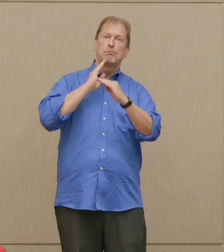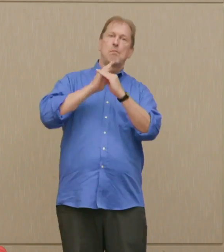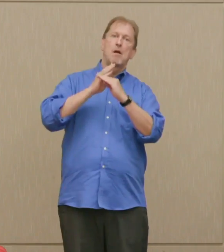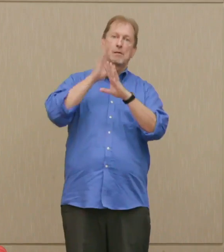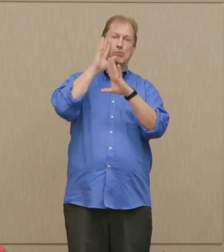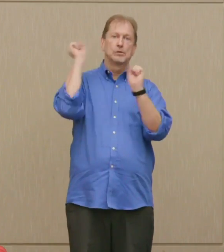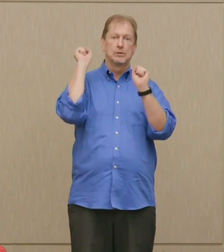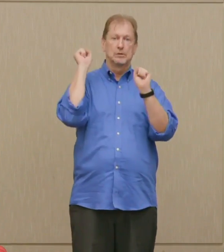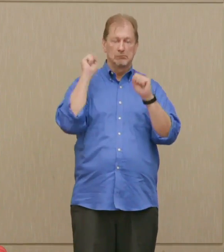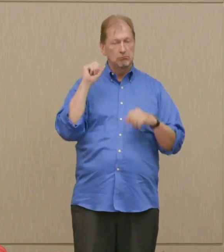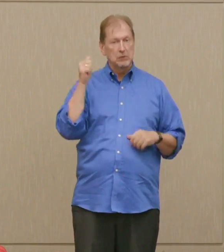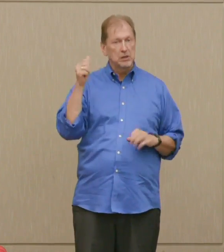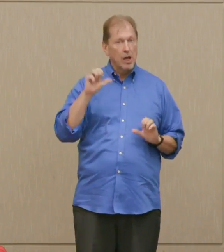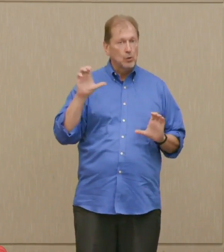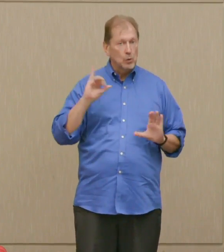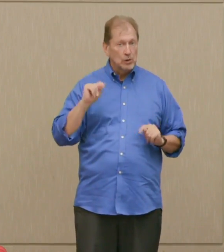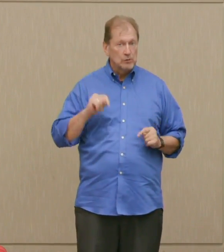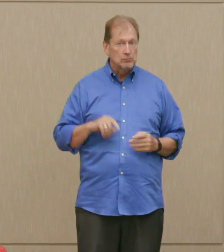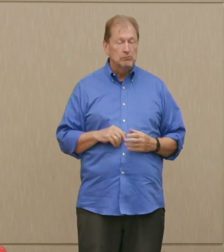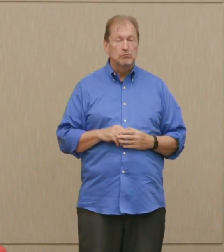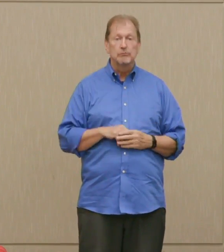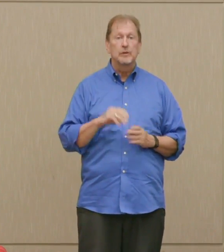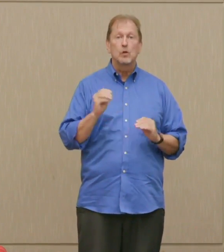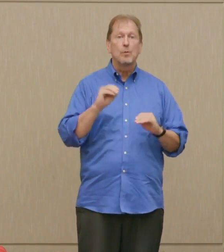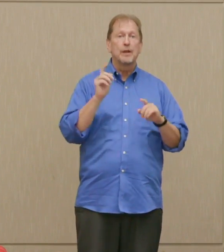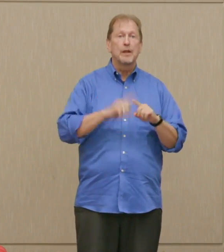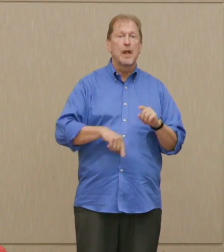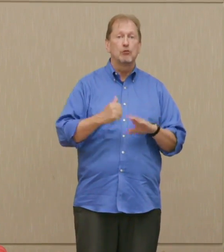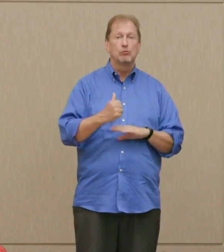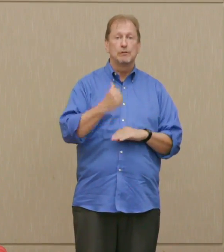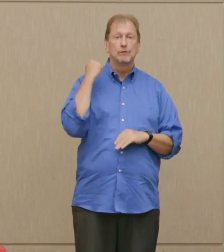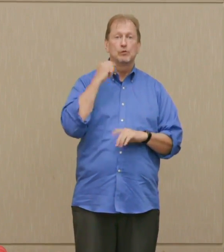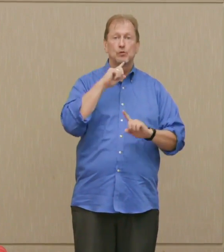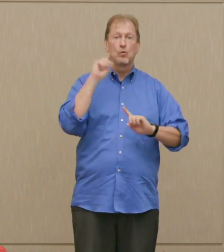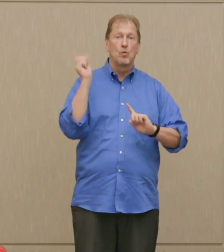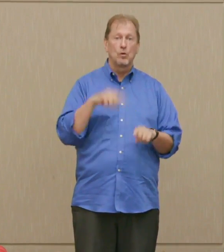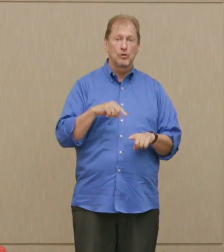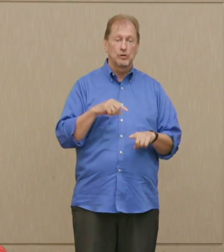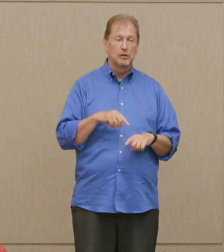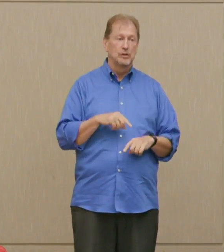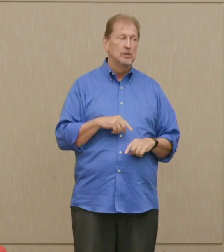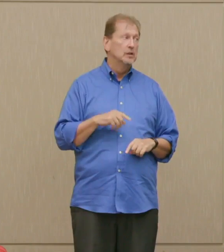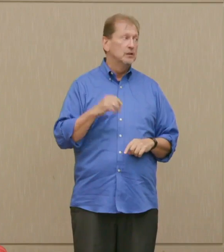There's no basis for somebody refusing to do that order, for General Mattis, the Secretary